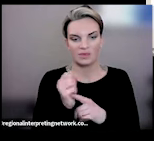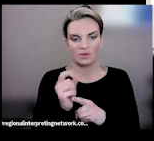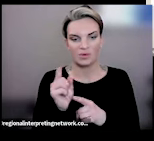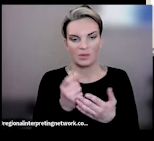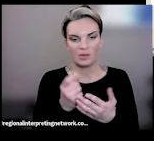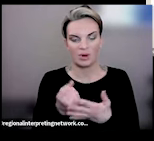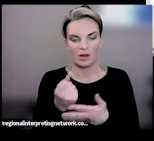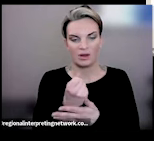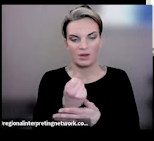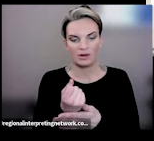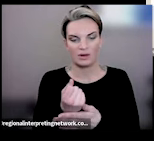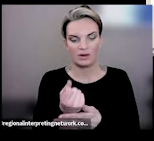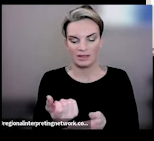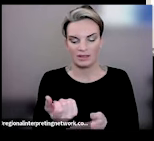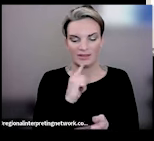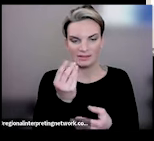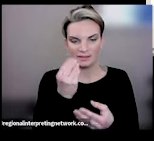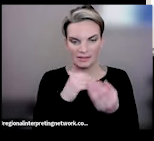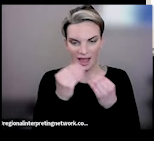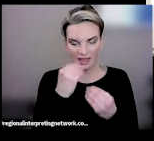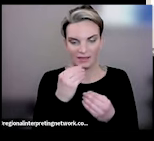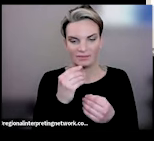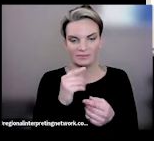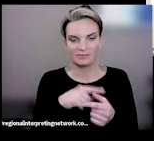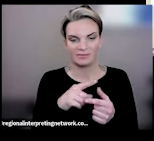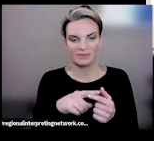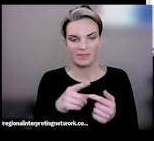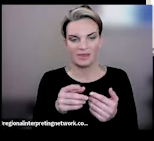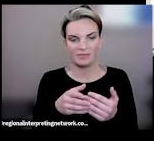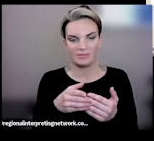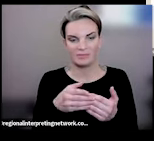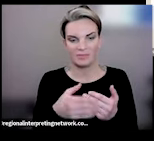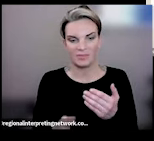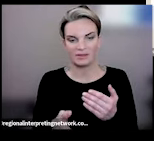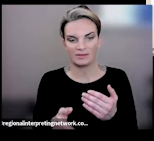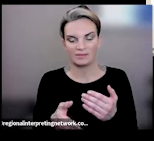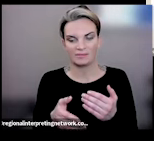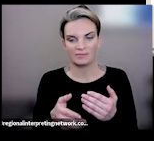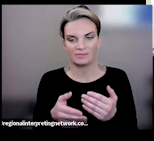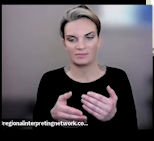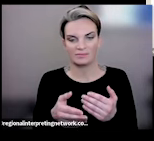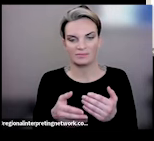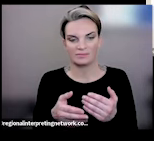therapeutic diet will take over and then the rest needs to kind of be followed so the cascade kind